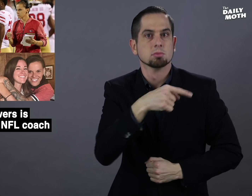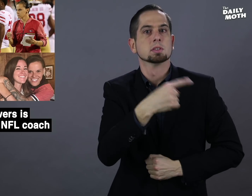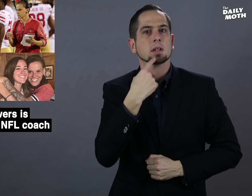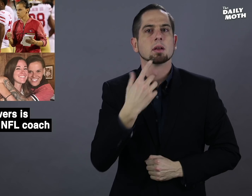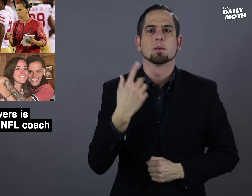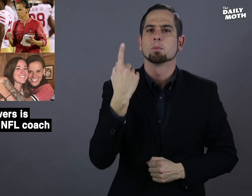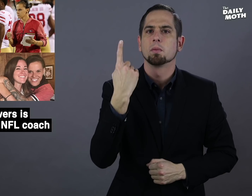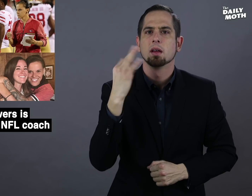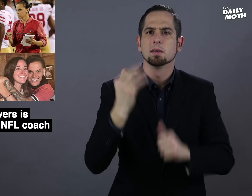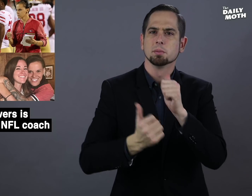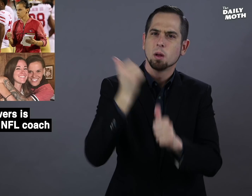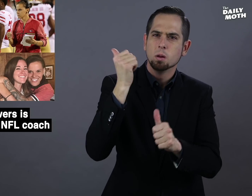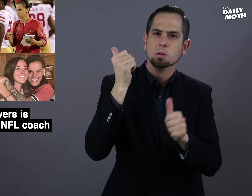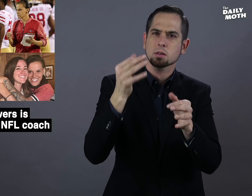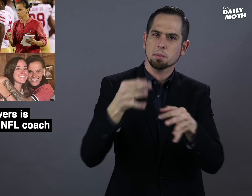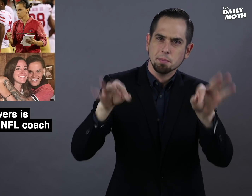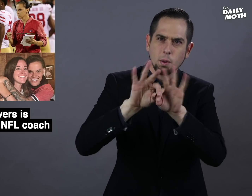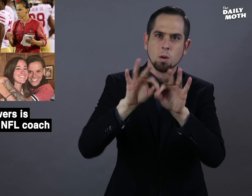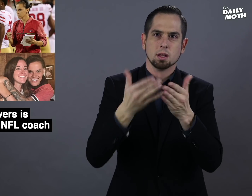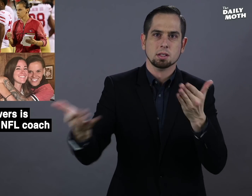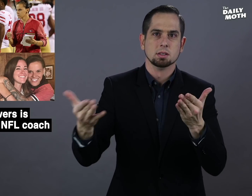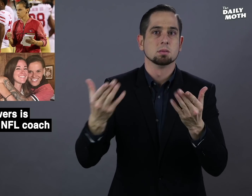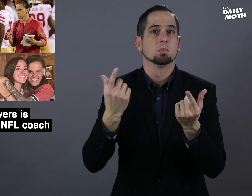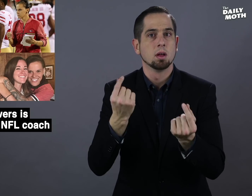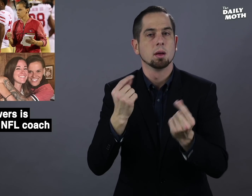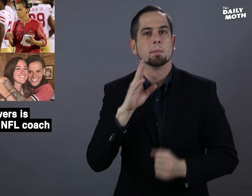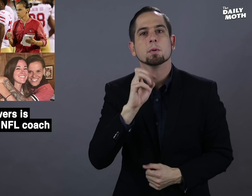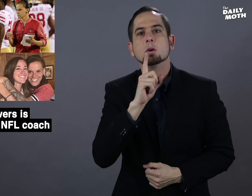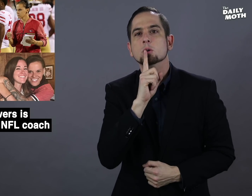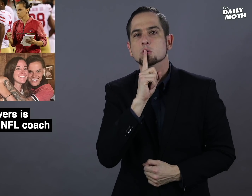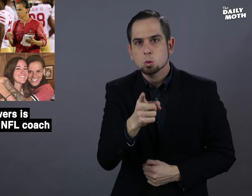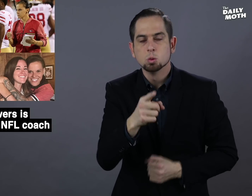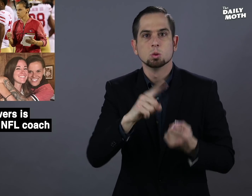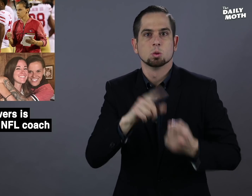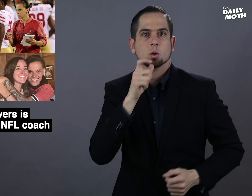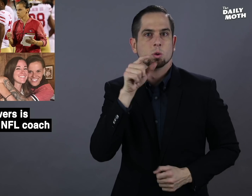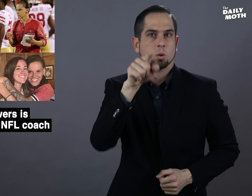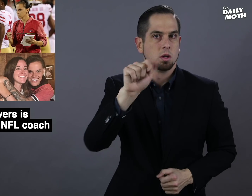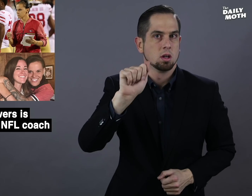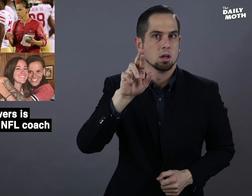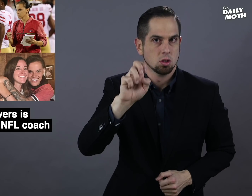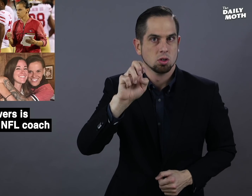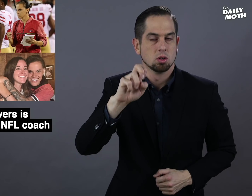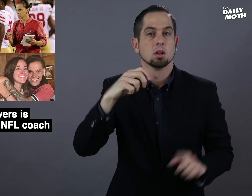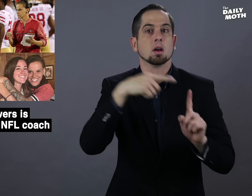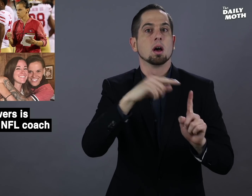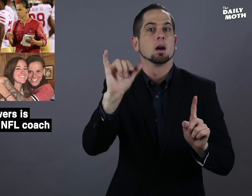She said "one of the most important things is to be true to who you are."